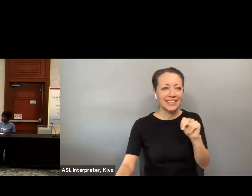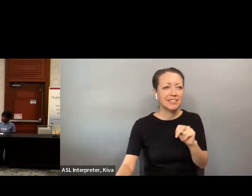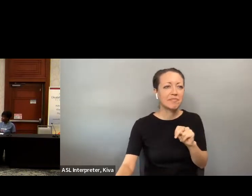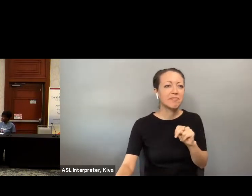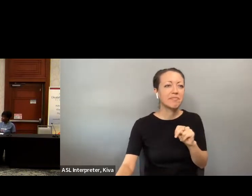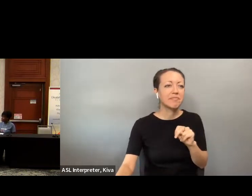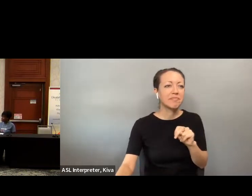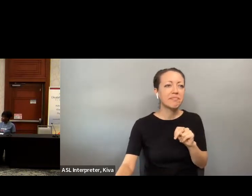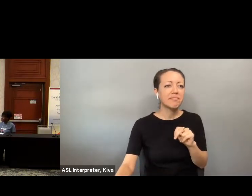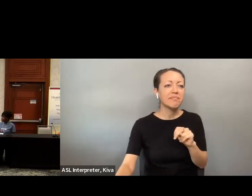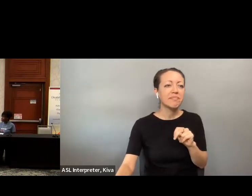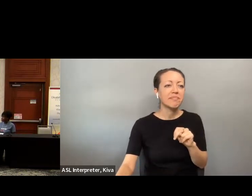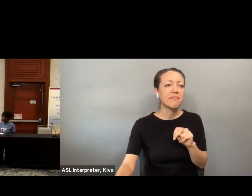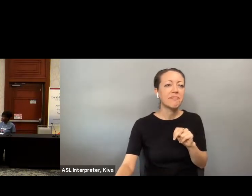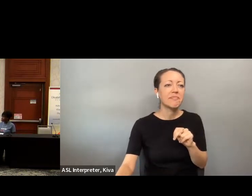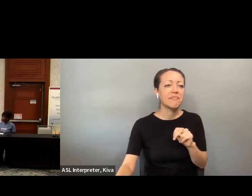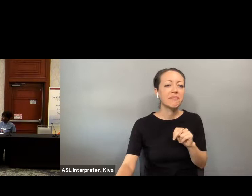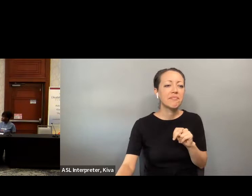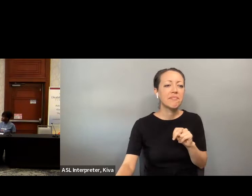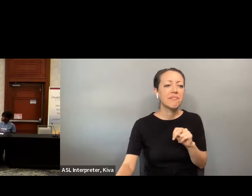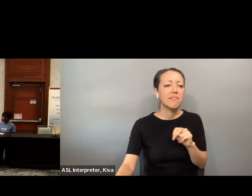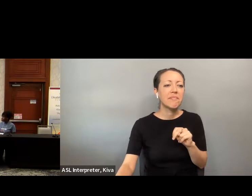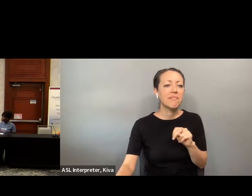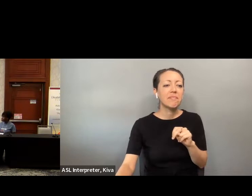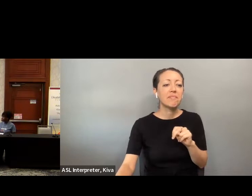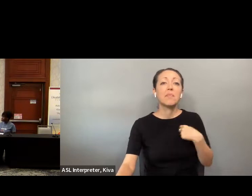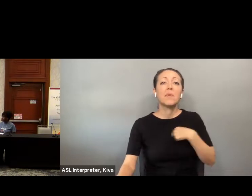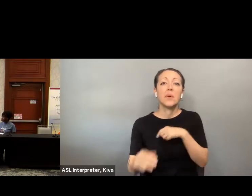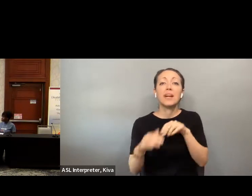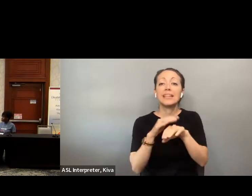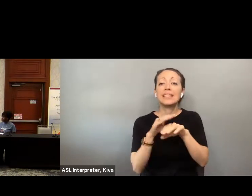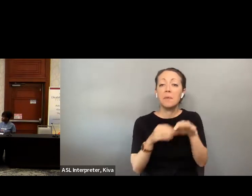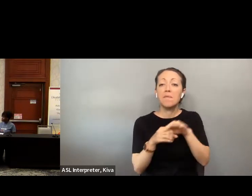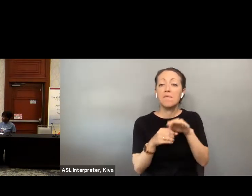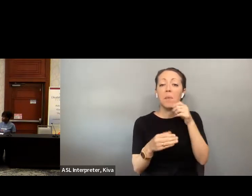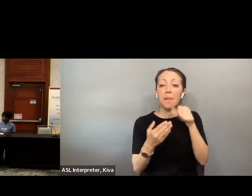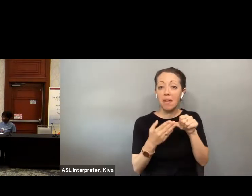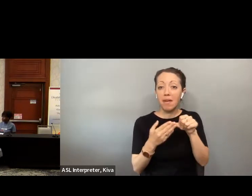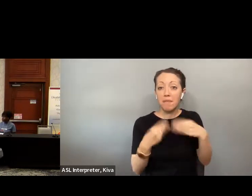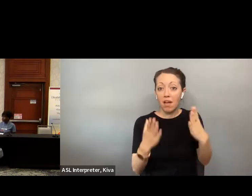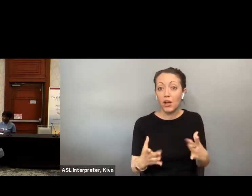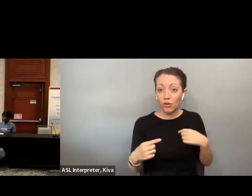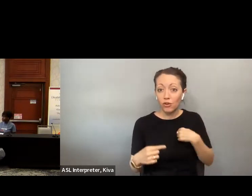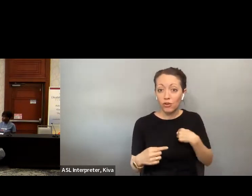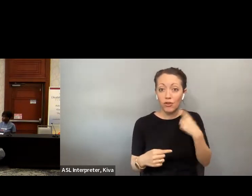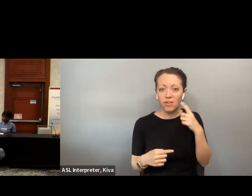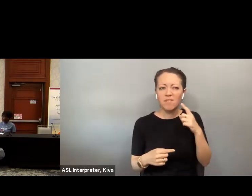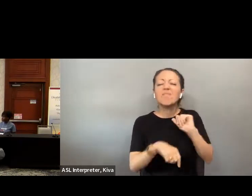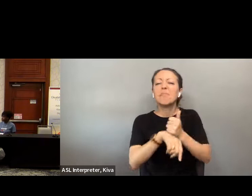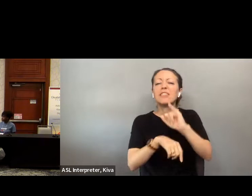We are the accessible vote by mail provider for 41 counties. Here in the State of Florida, we based in Jacksonville.